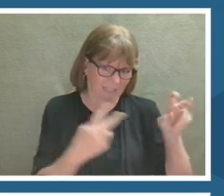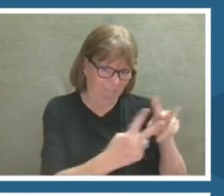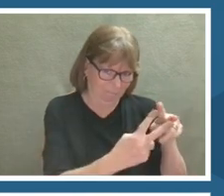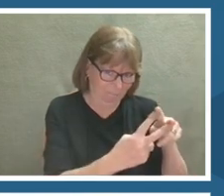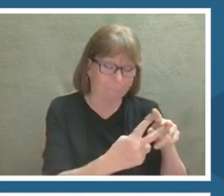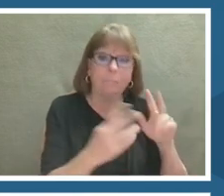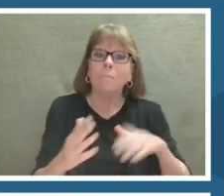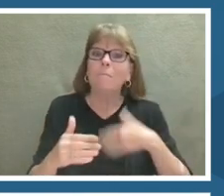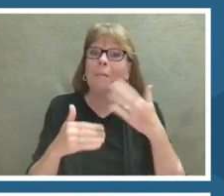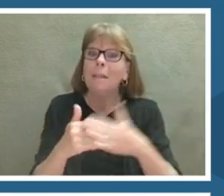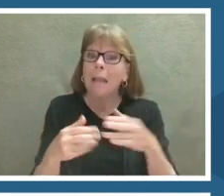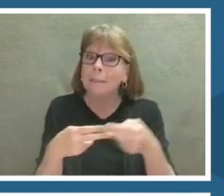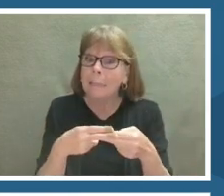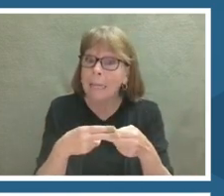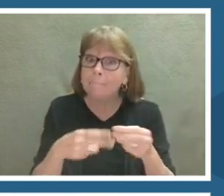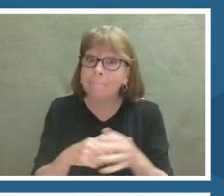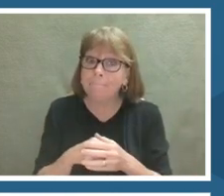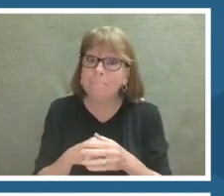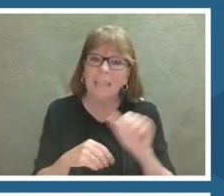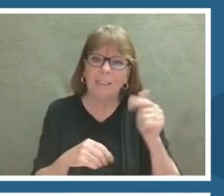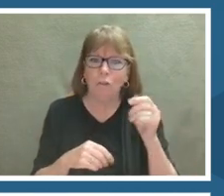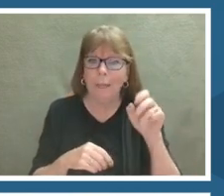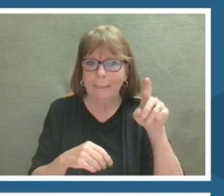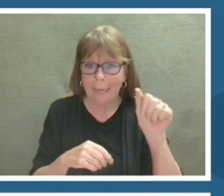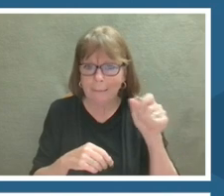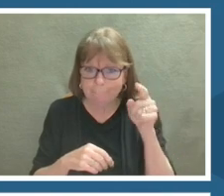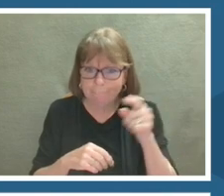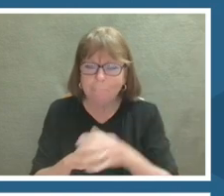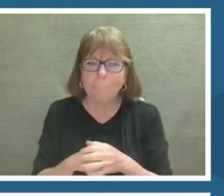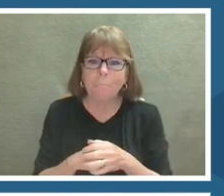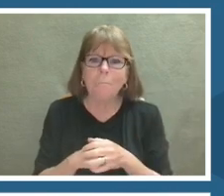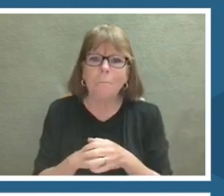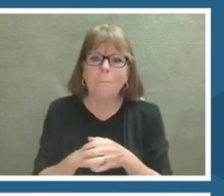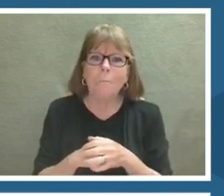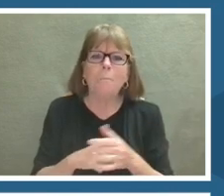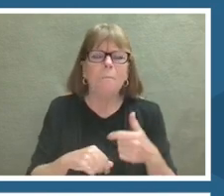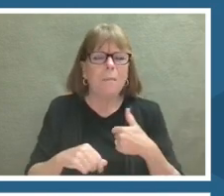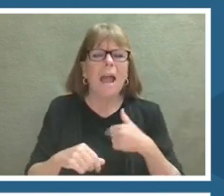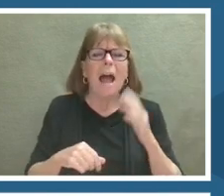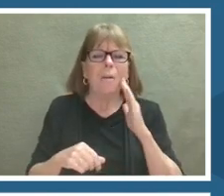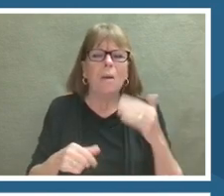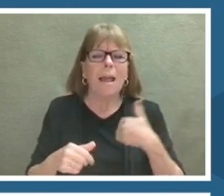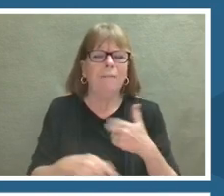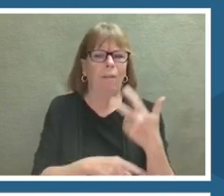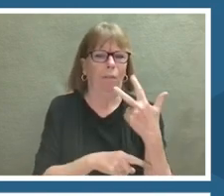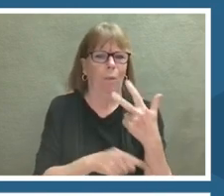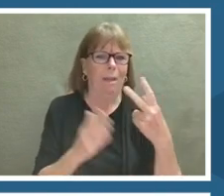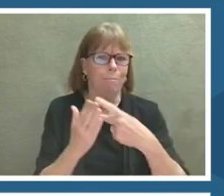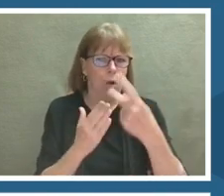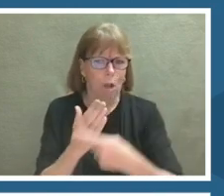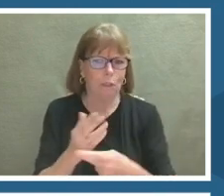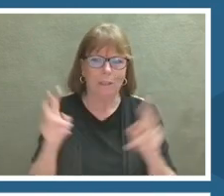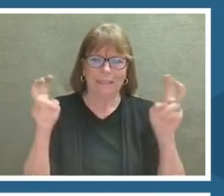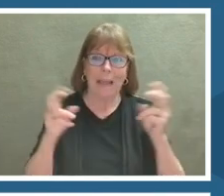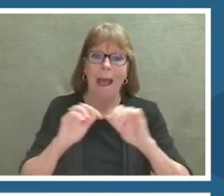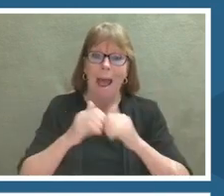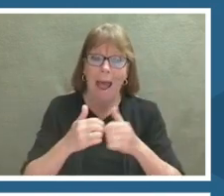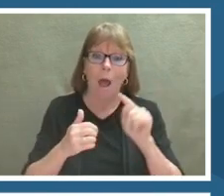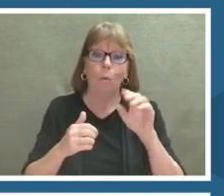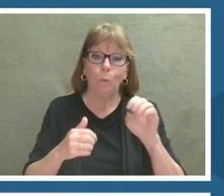Today, I'm going to be sharing with you three projects from our how to be a scientist -- role